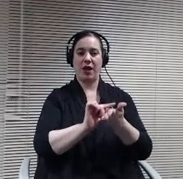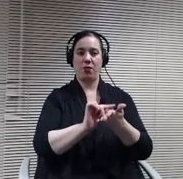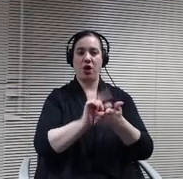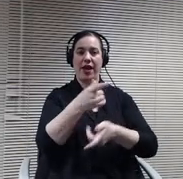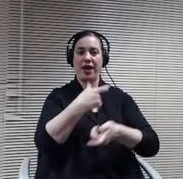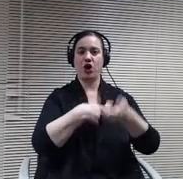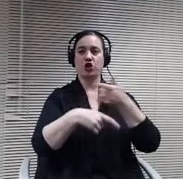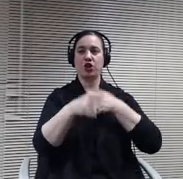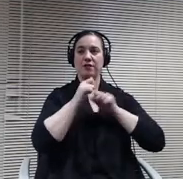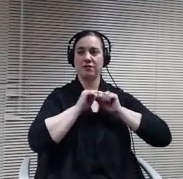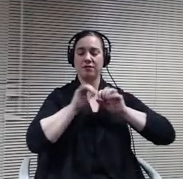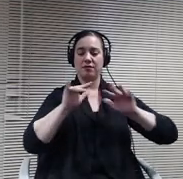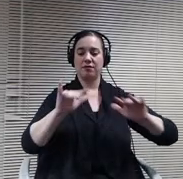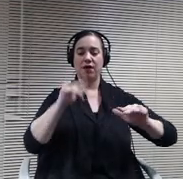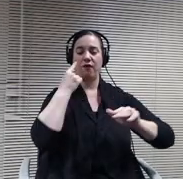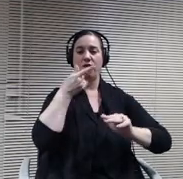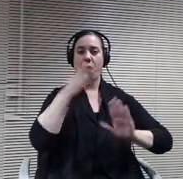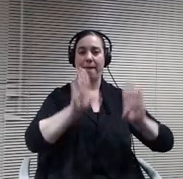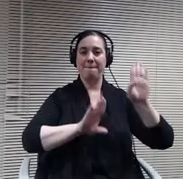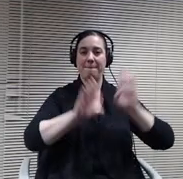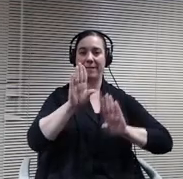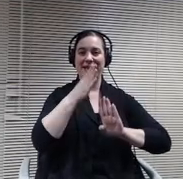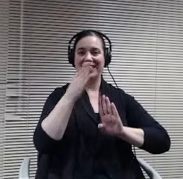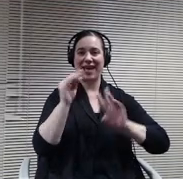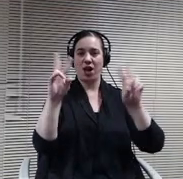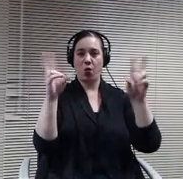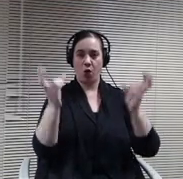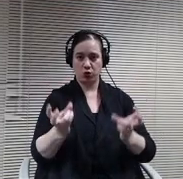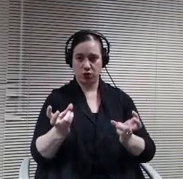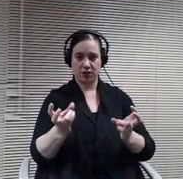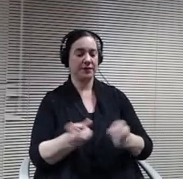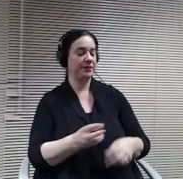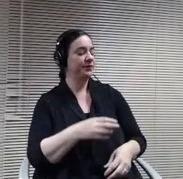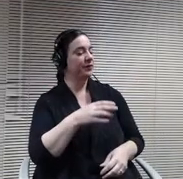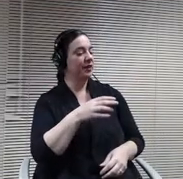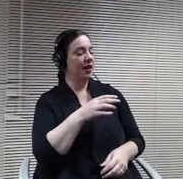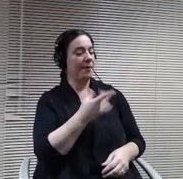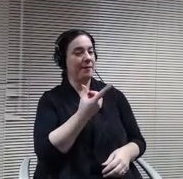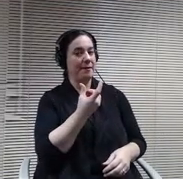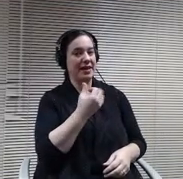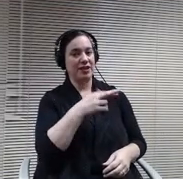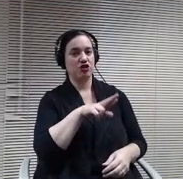Peterson, Mr Chair, members of the board you need to, by law,